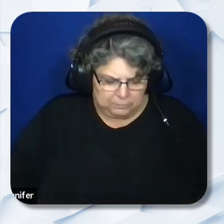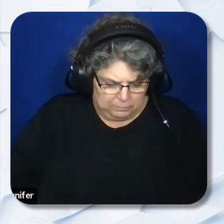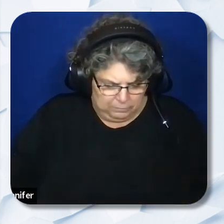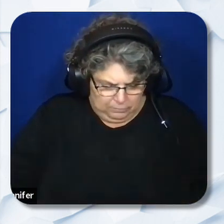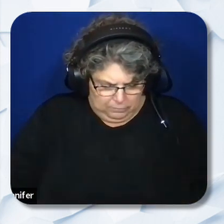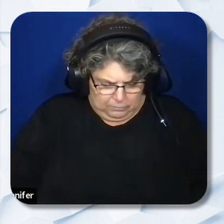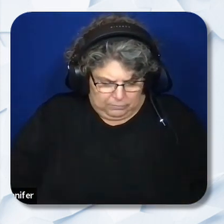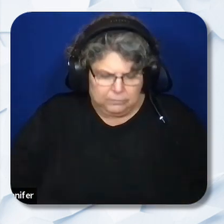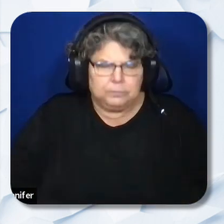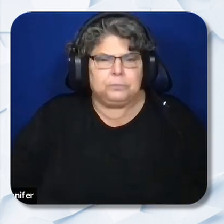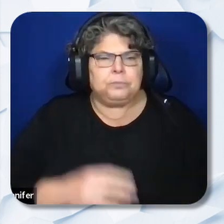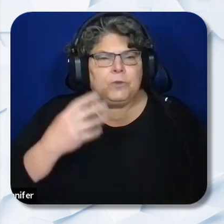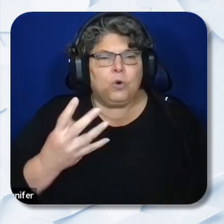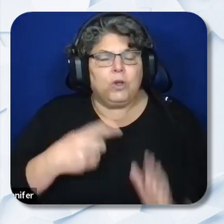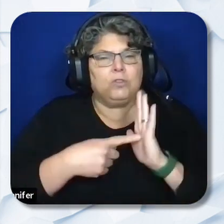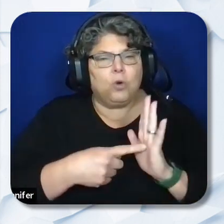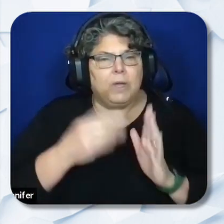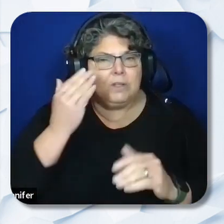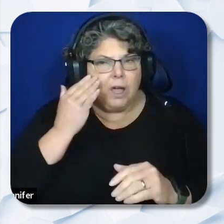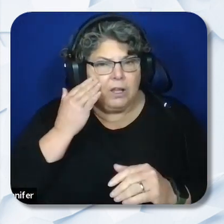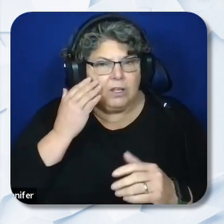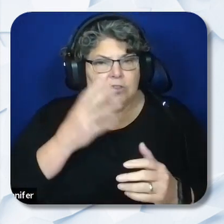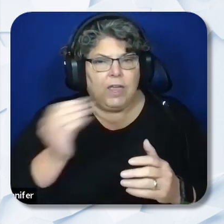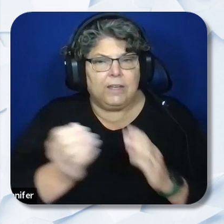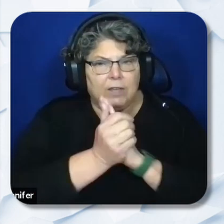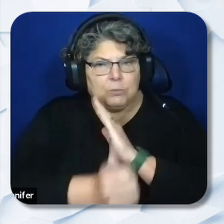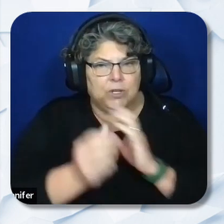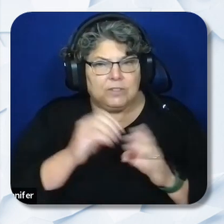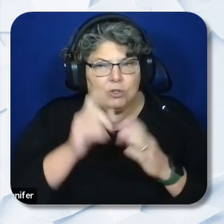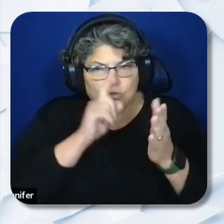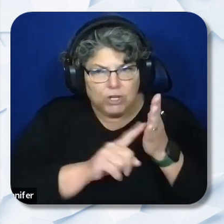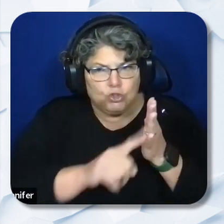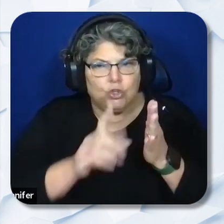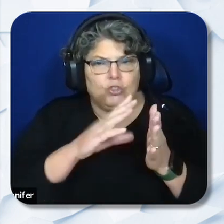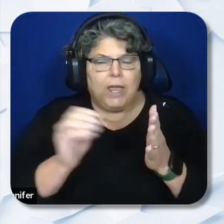4. Demonstrate knowledge and expertise in the research and evidence of implementation and